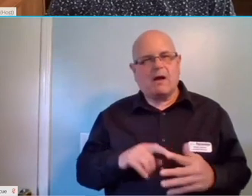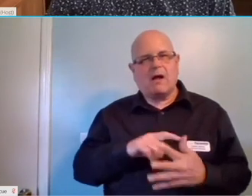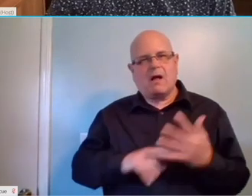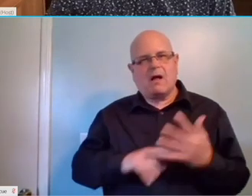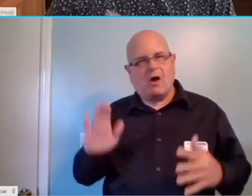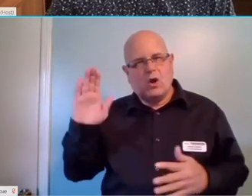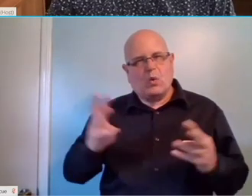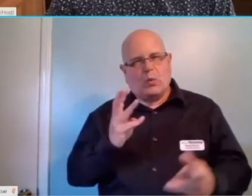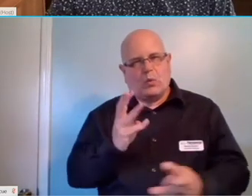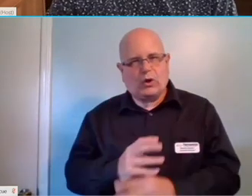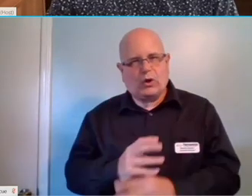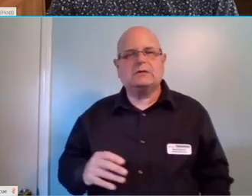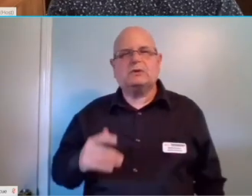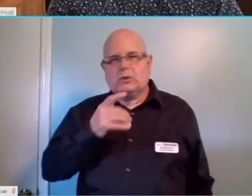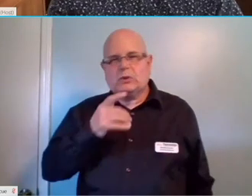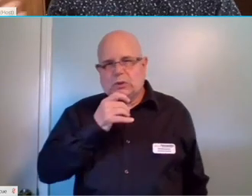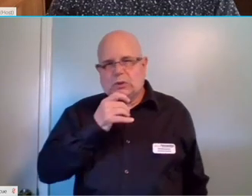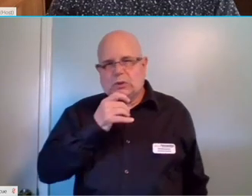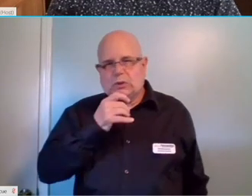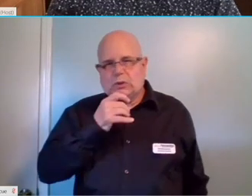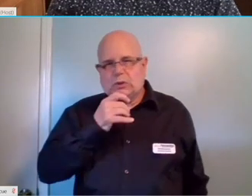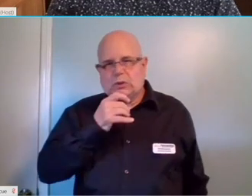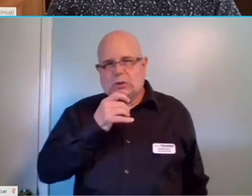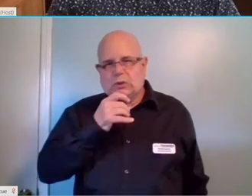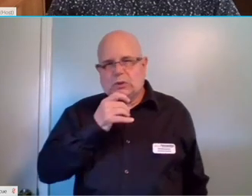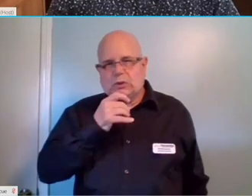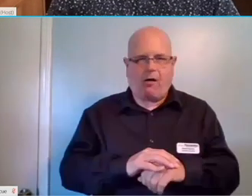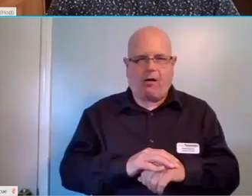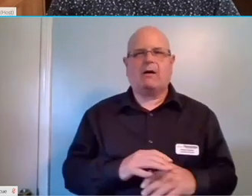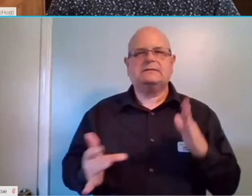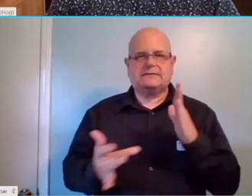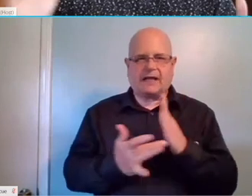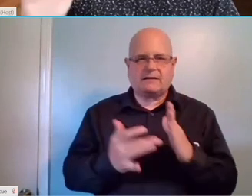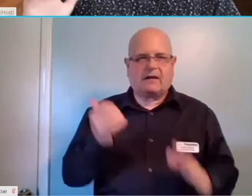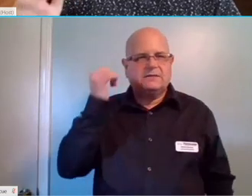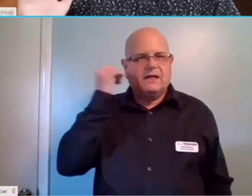She is someone that's very reliant on assistive technology on a day‑to‑day basis.